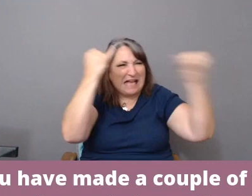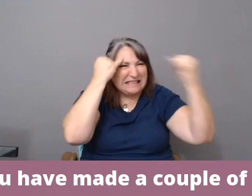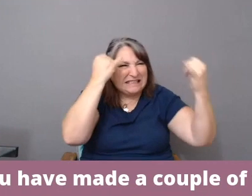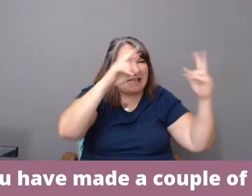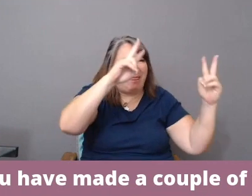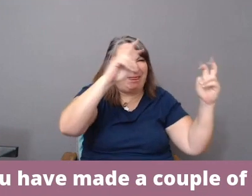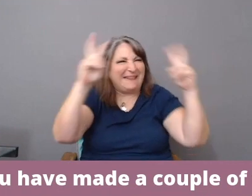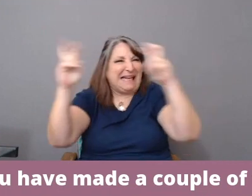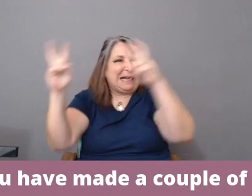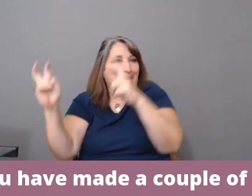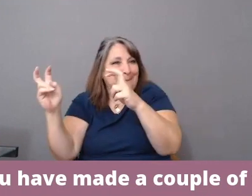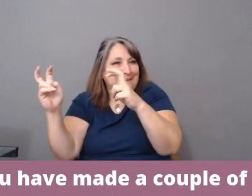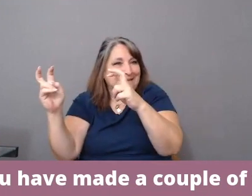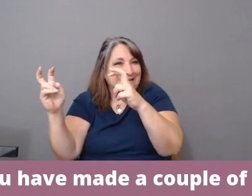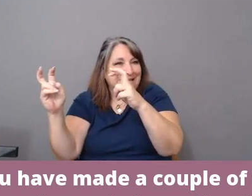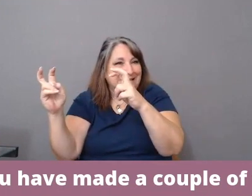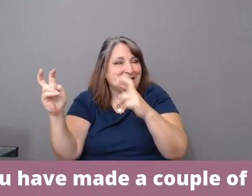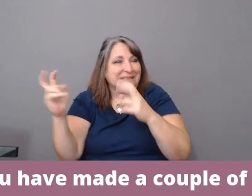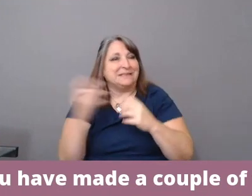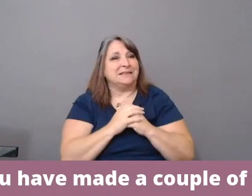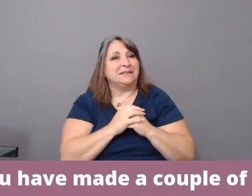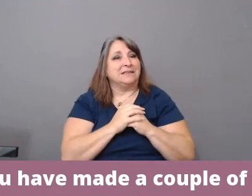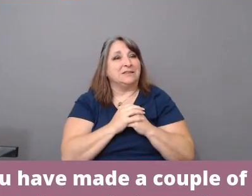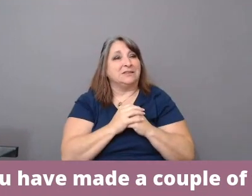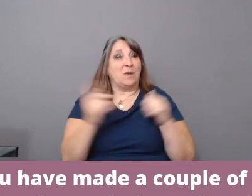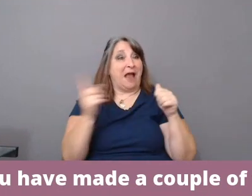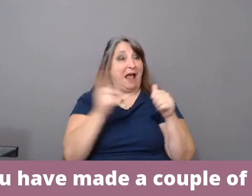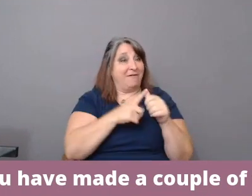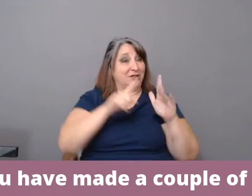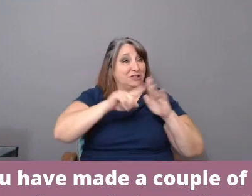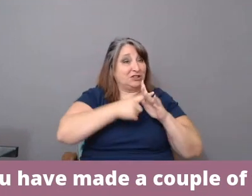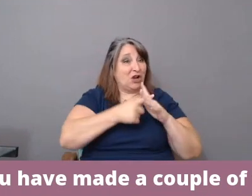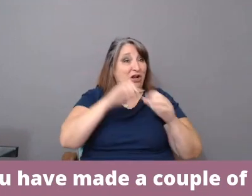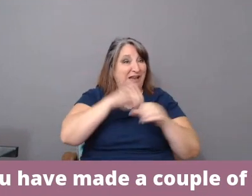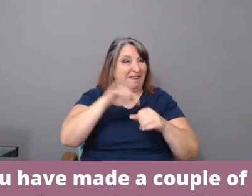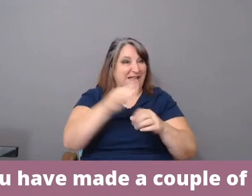And so when I first started in the industry,